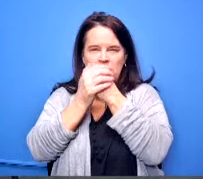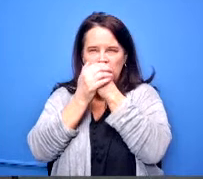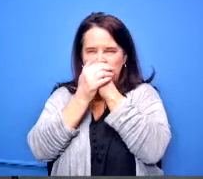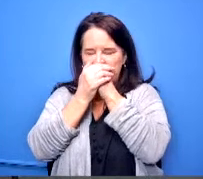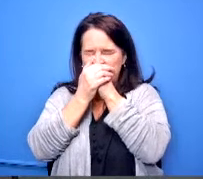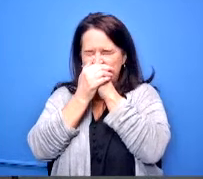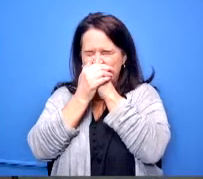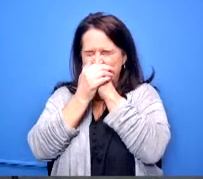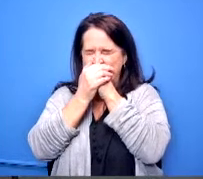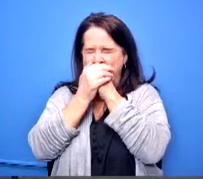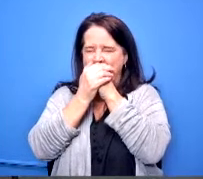take some time